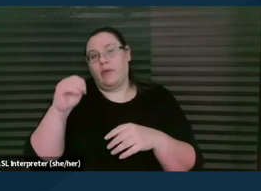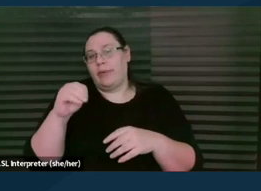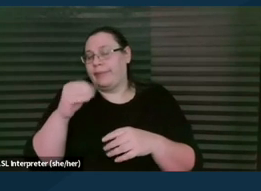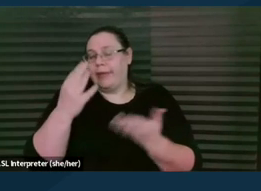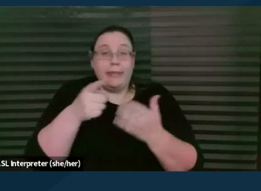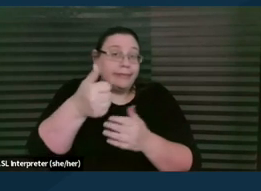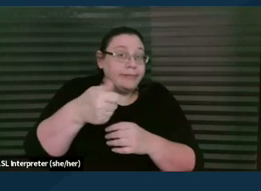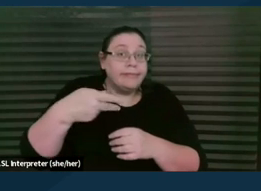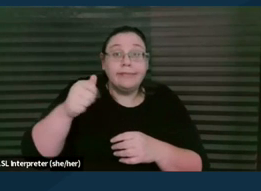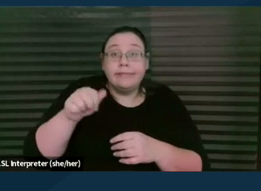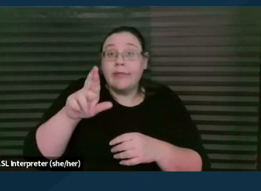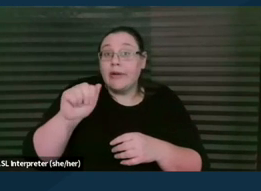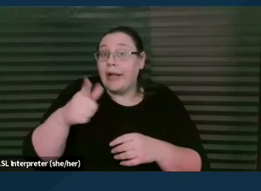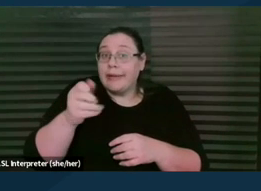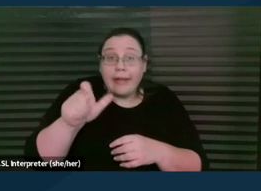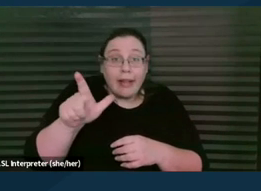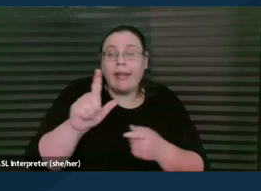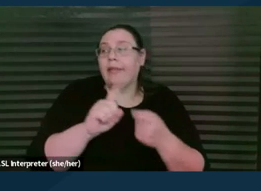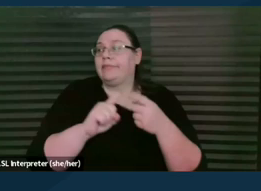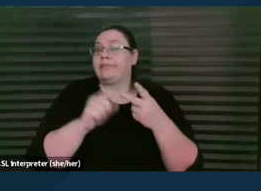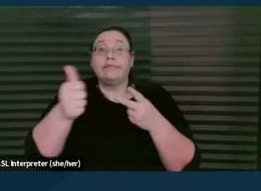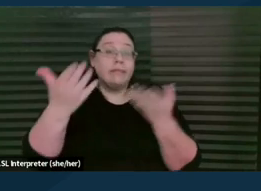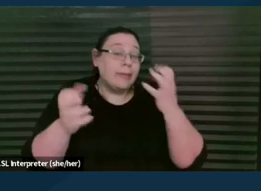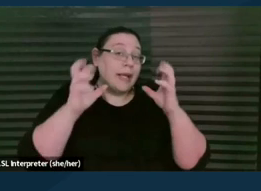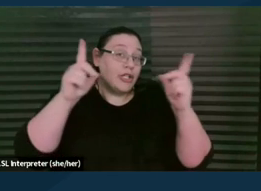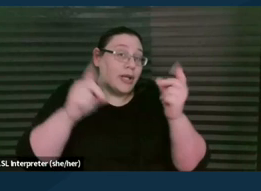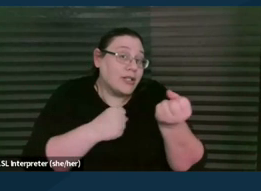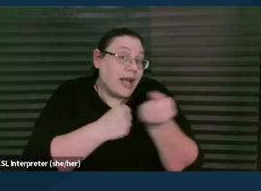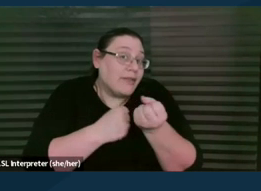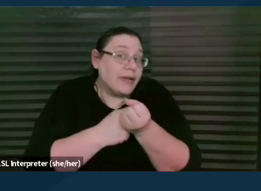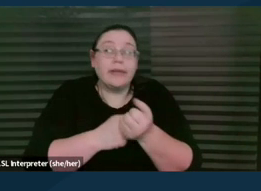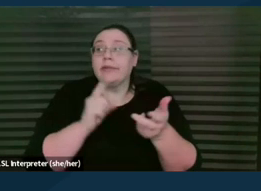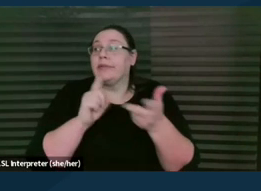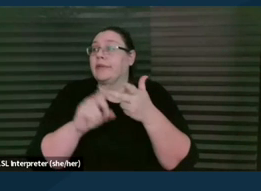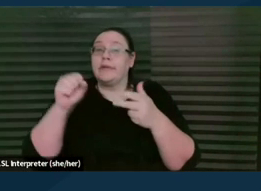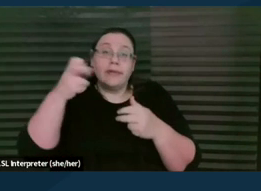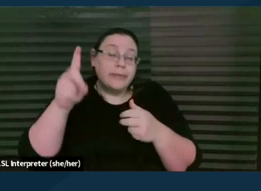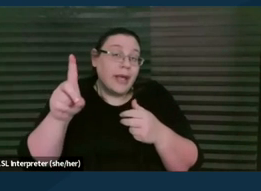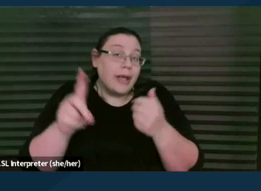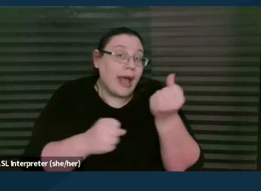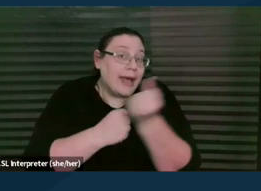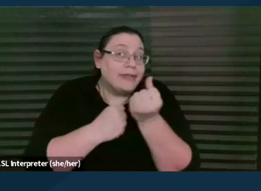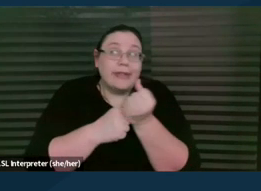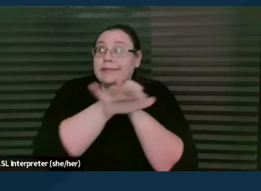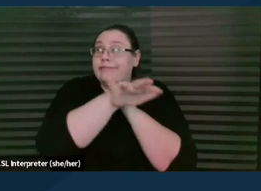some of you may be education advocates or special education advocates who are out in the community with your own practice